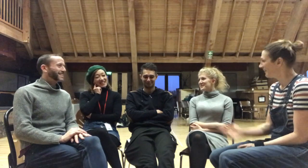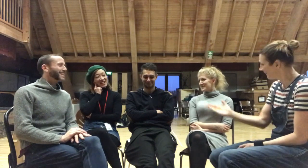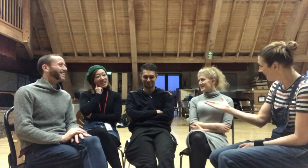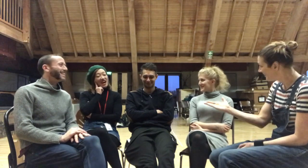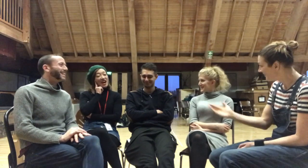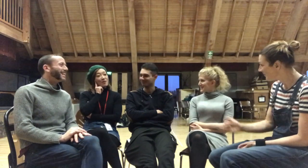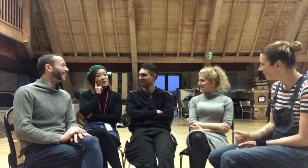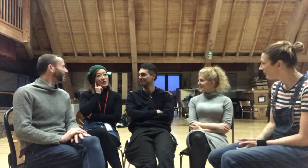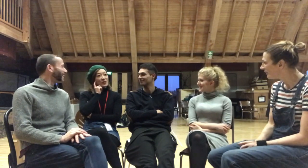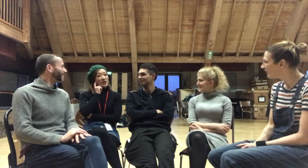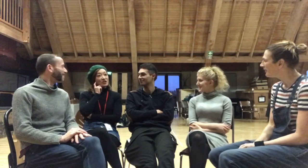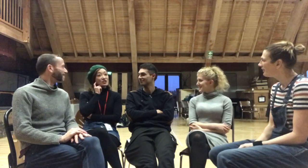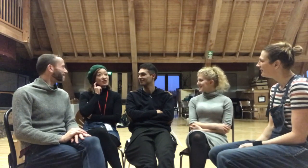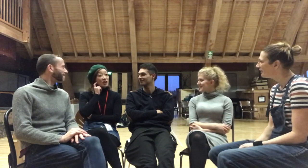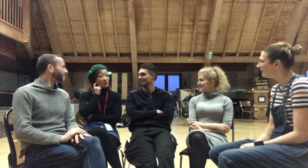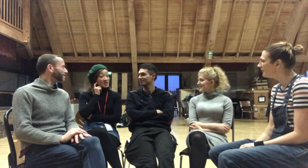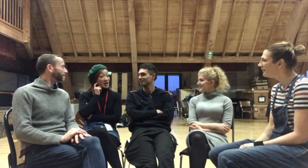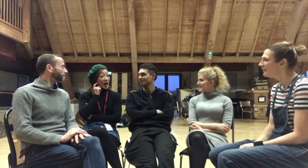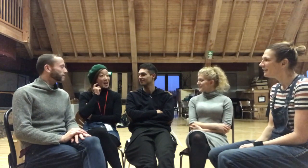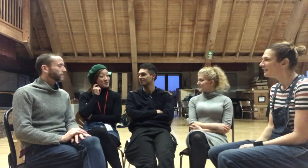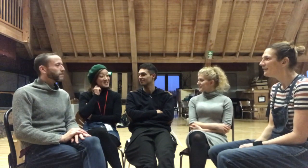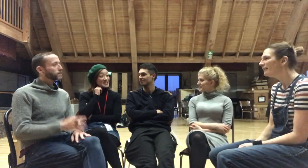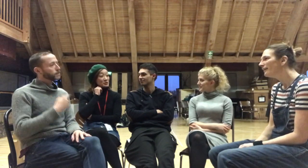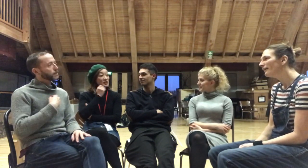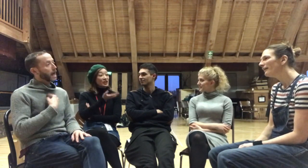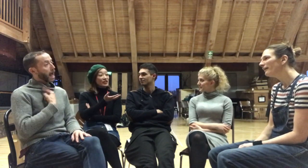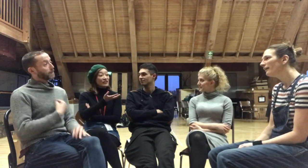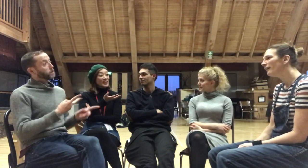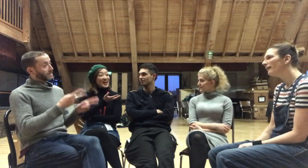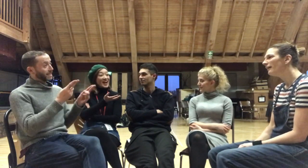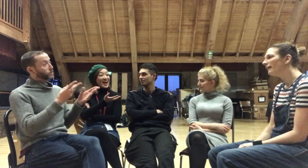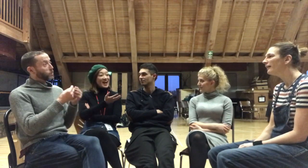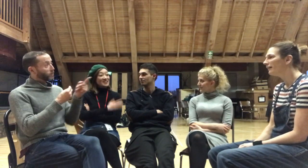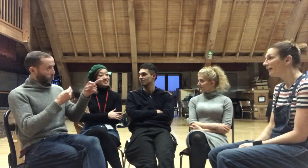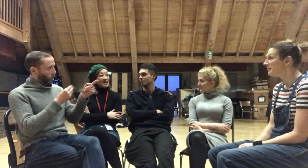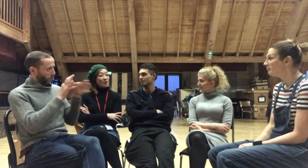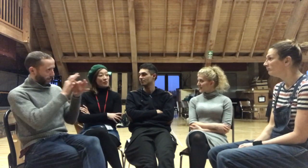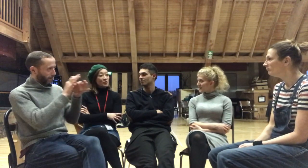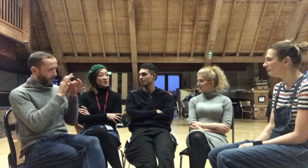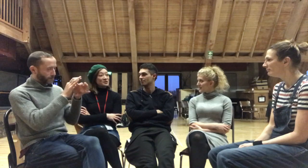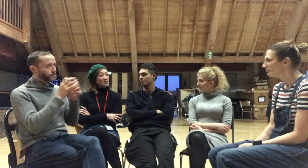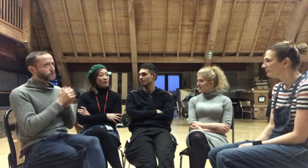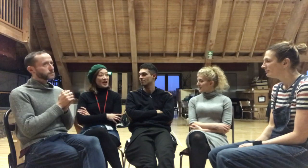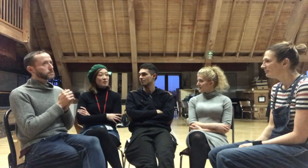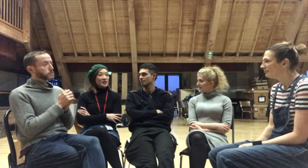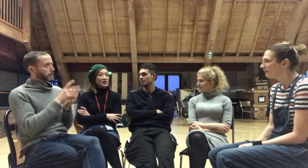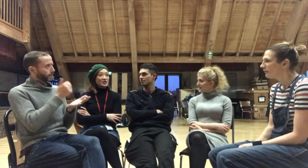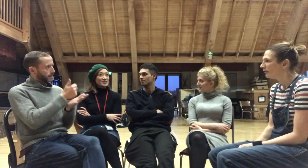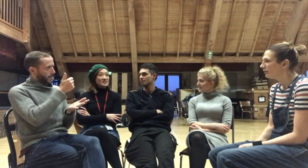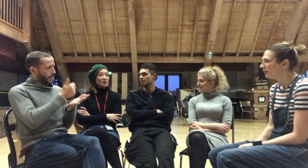So obviously I have my scenes with you and which is great,